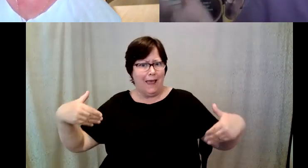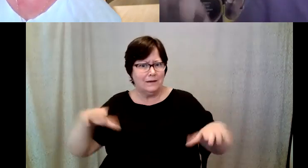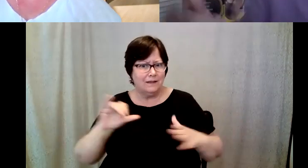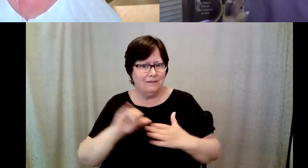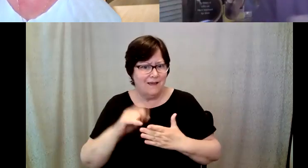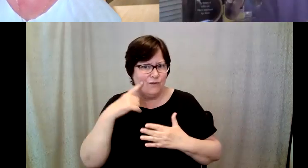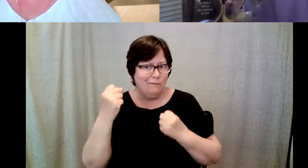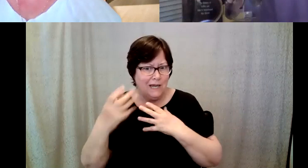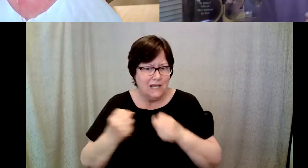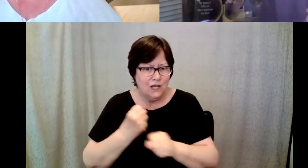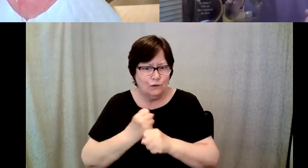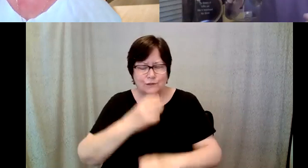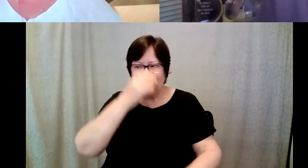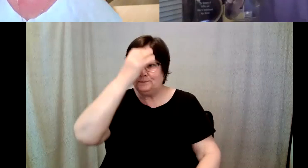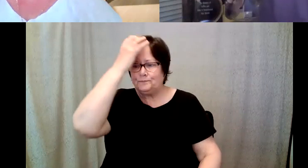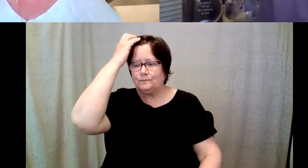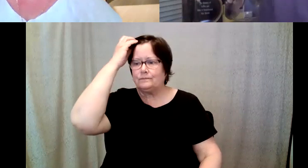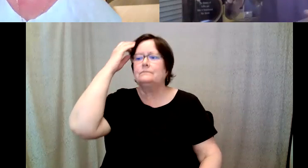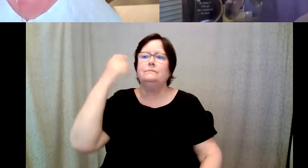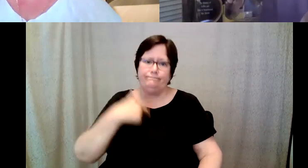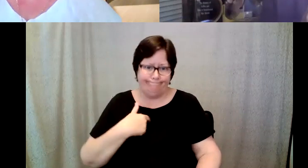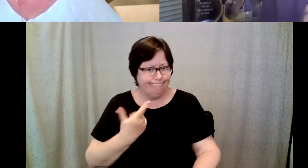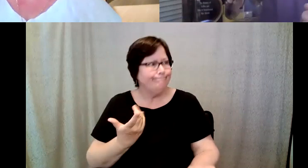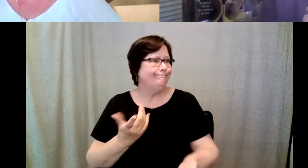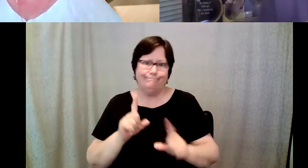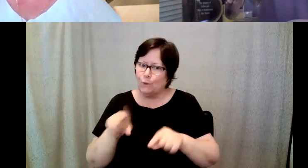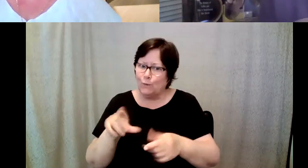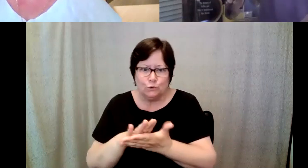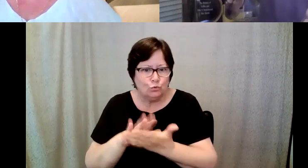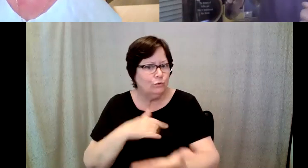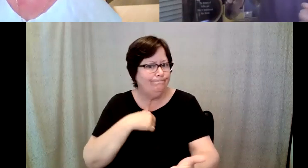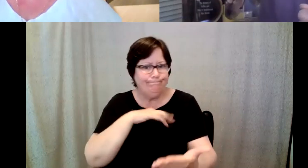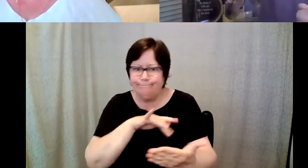a few years, and so I went back to school and I did all my studying and I I got to the.